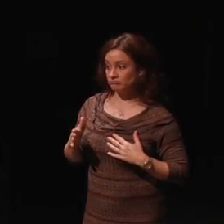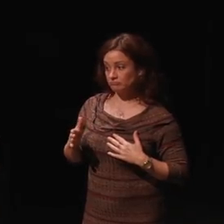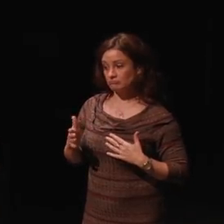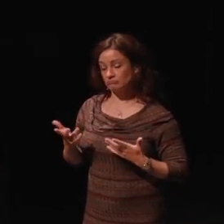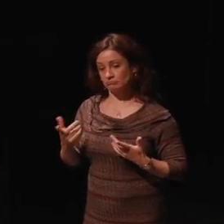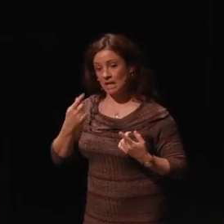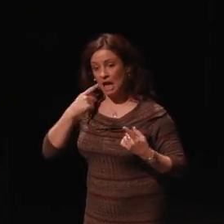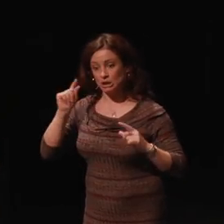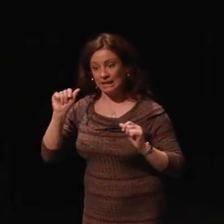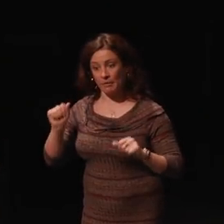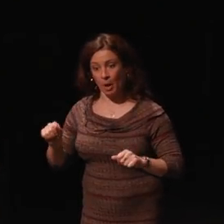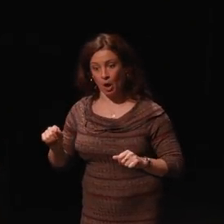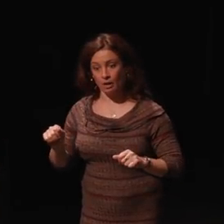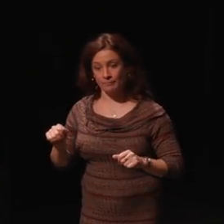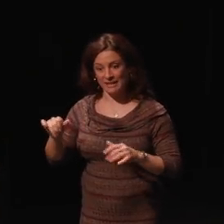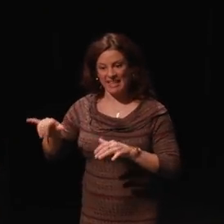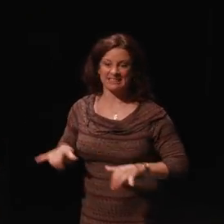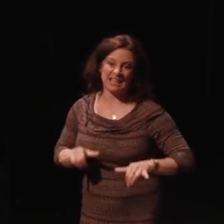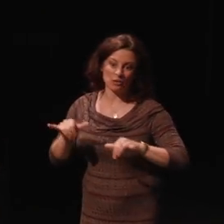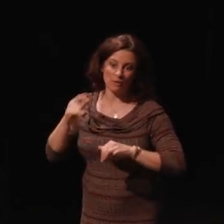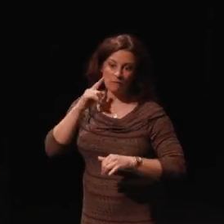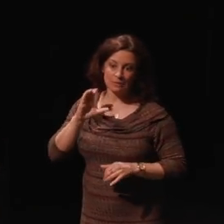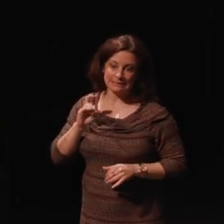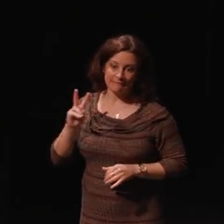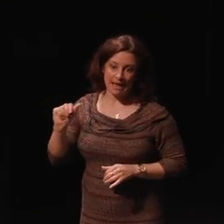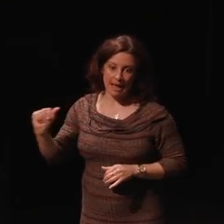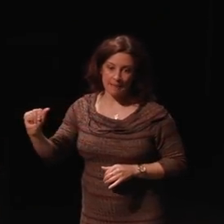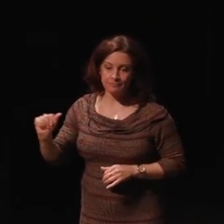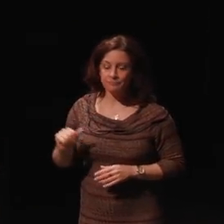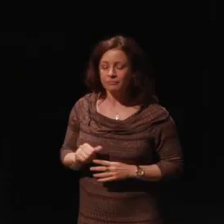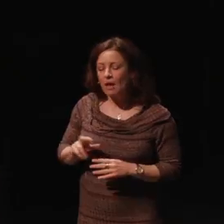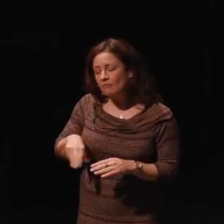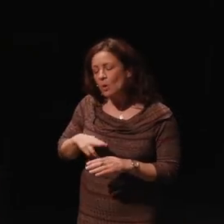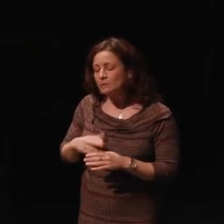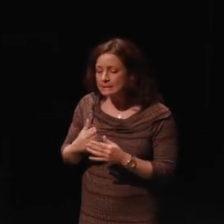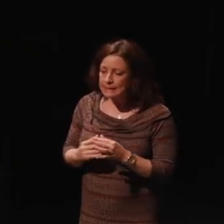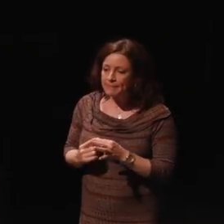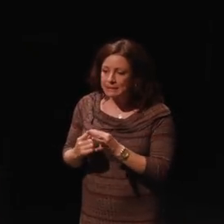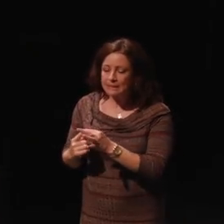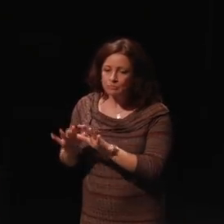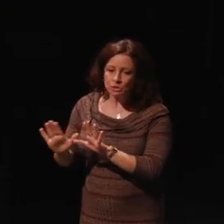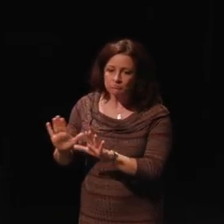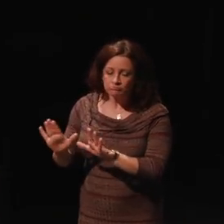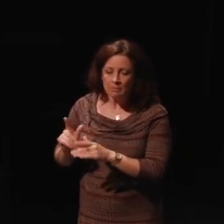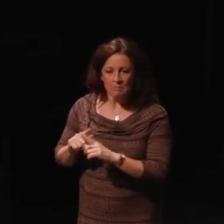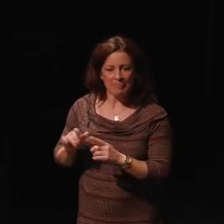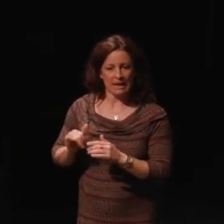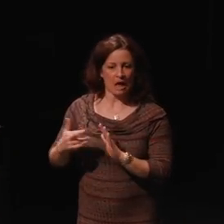achievable which is the standard on the CVAA. Of course there're going to be some exceptions but that's kind of the rule of thumb.